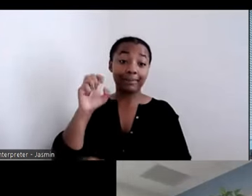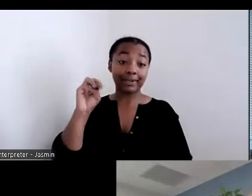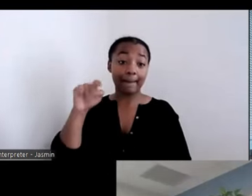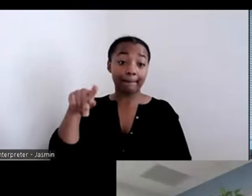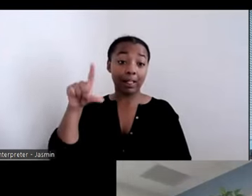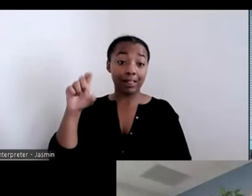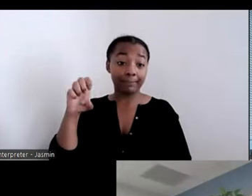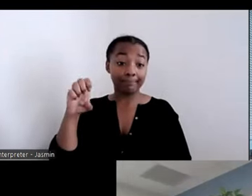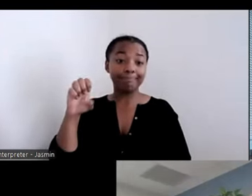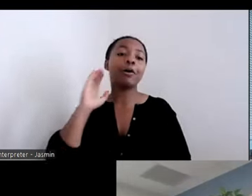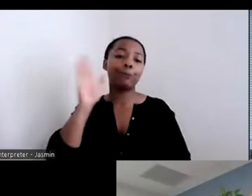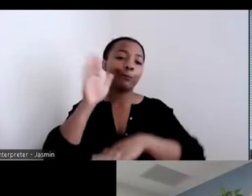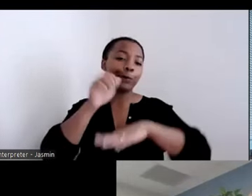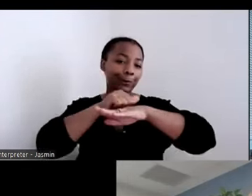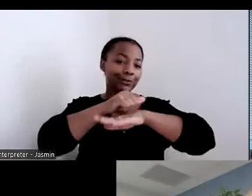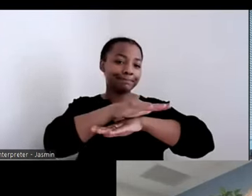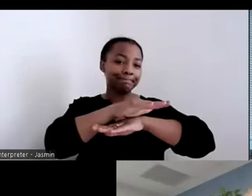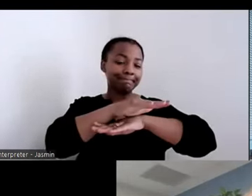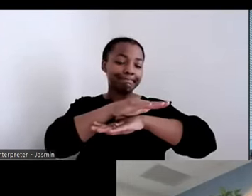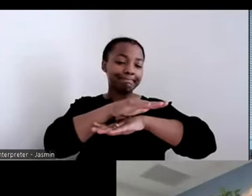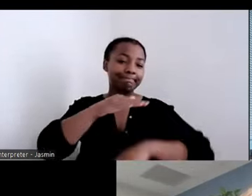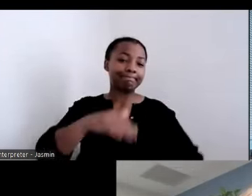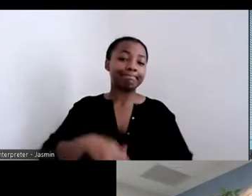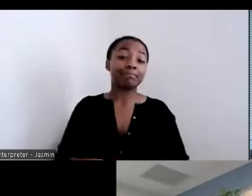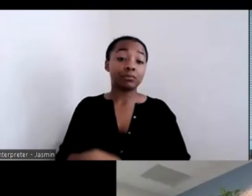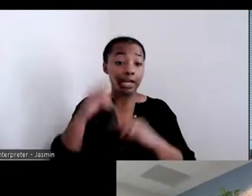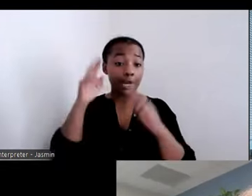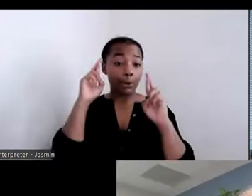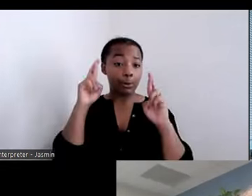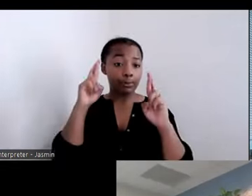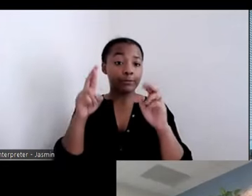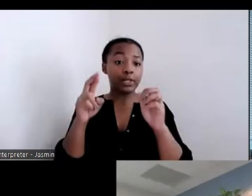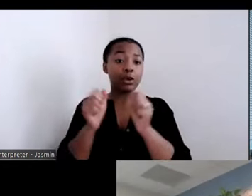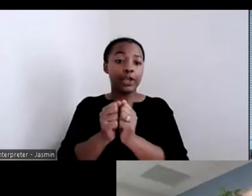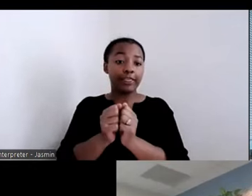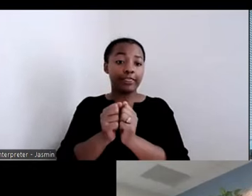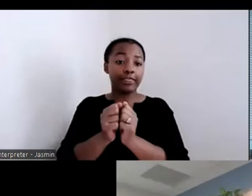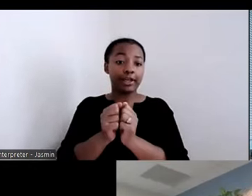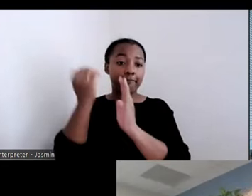that at some point. Hopefully, with the resources after this call. You will have